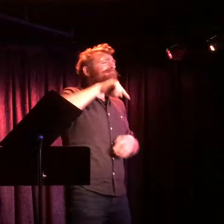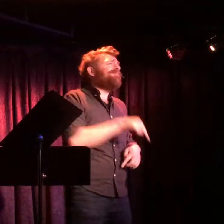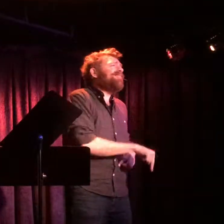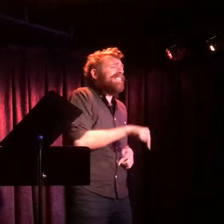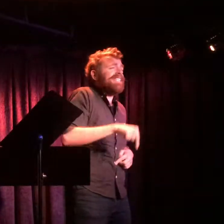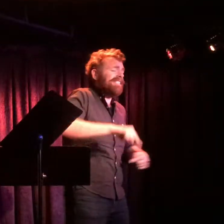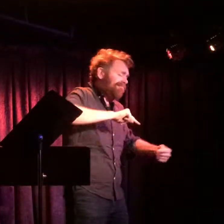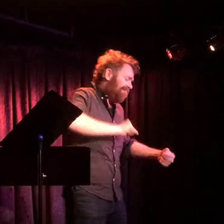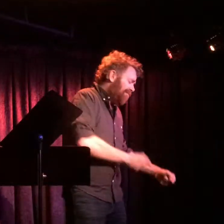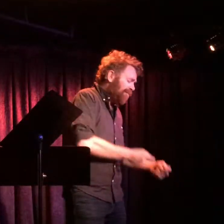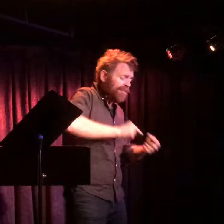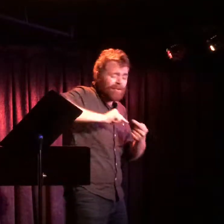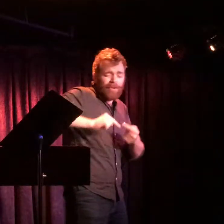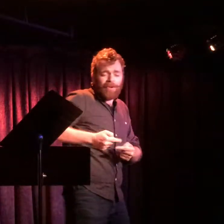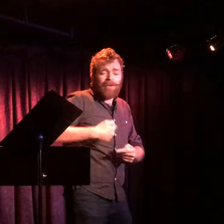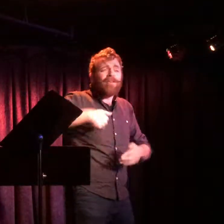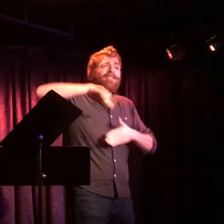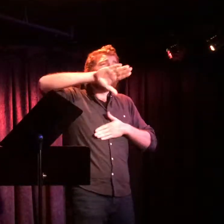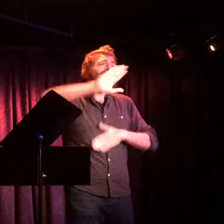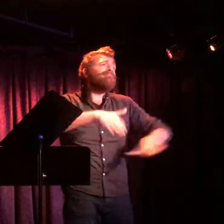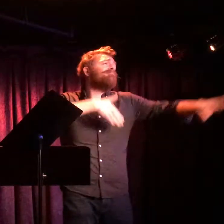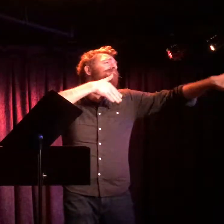Walking off my tired feet.